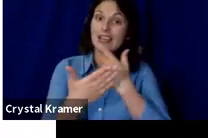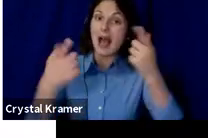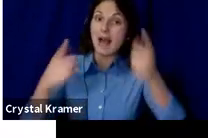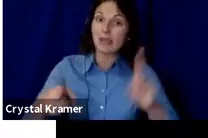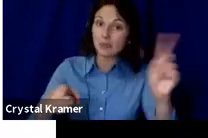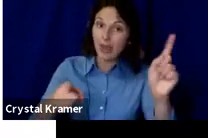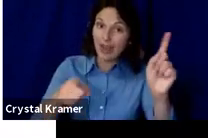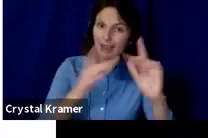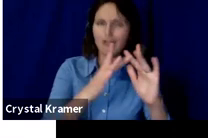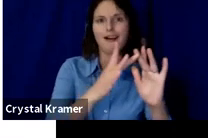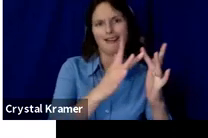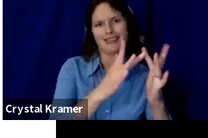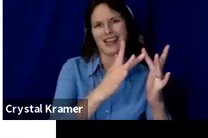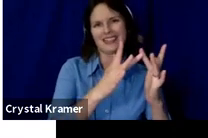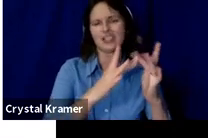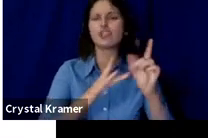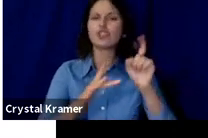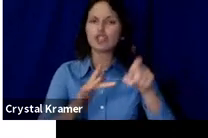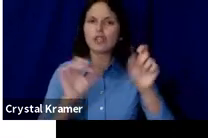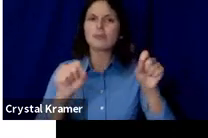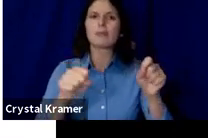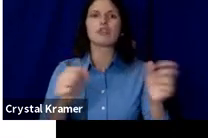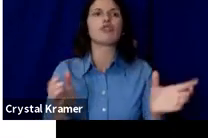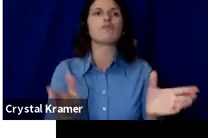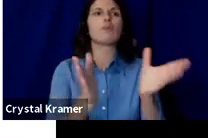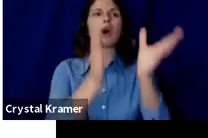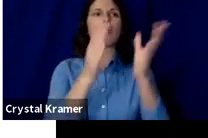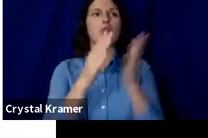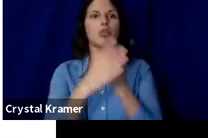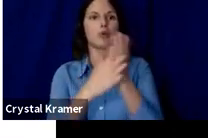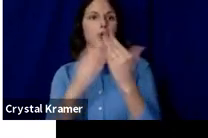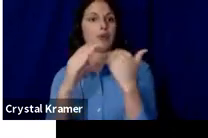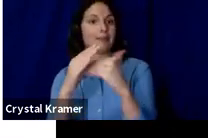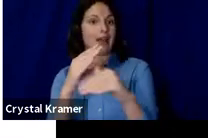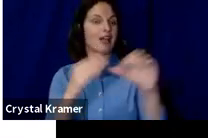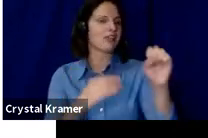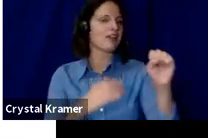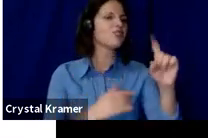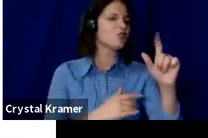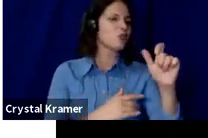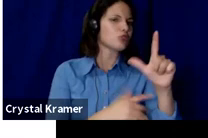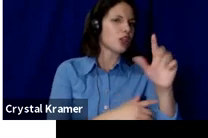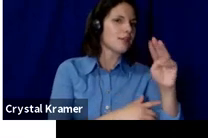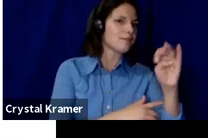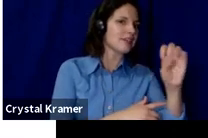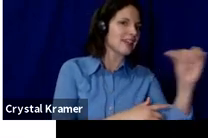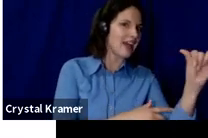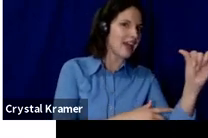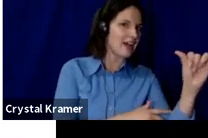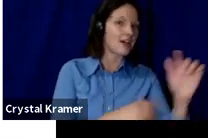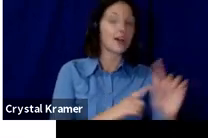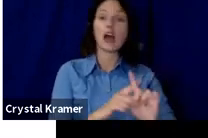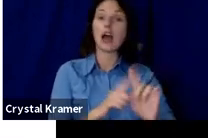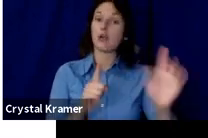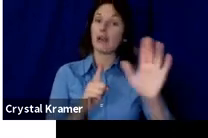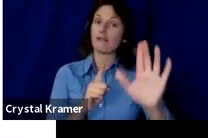However, whatever way you make connections is a way to promote your campaign.